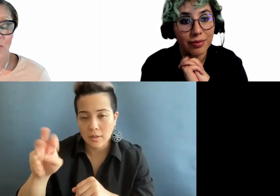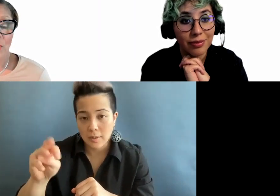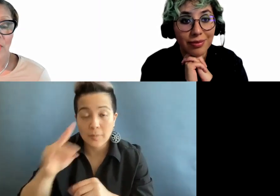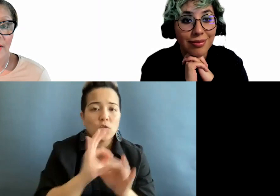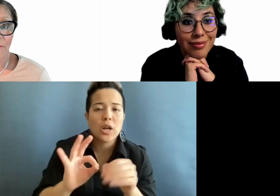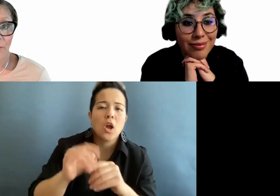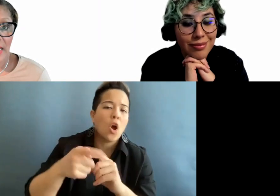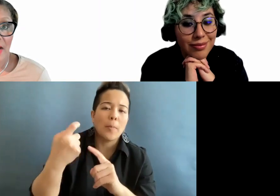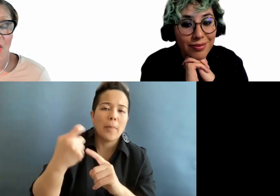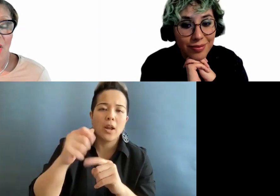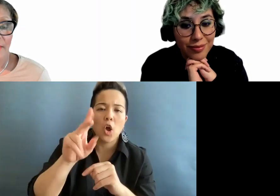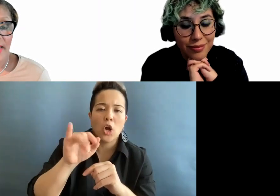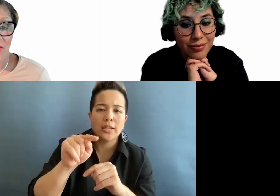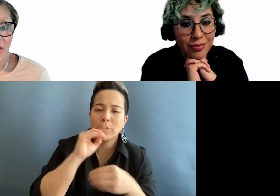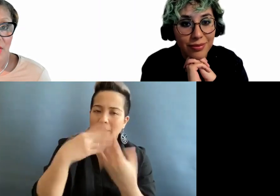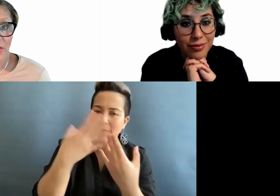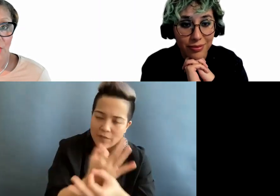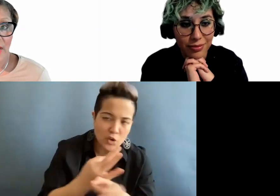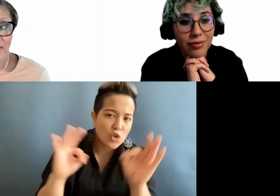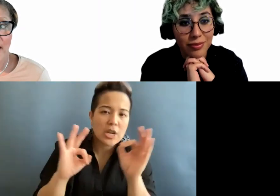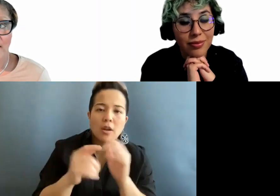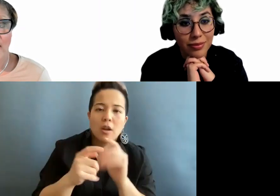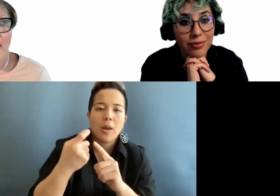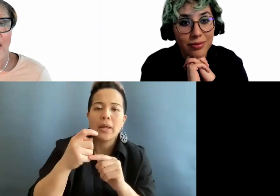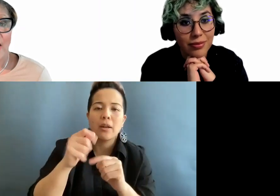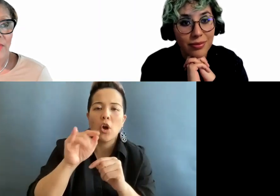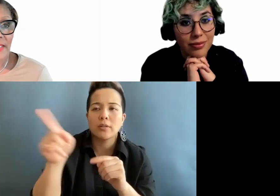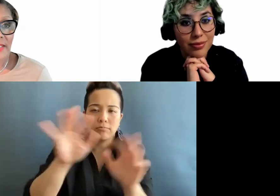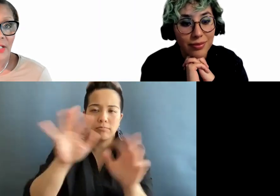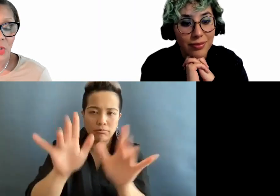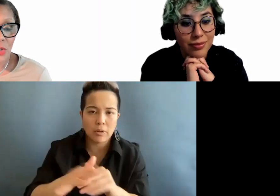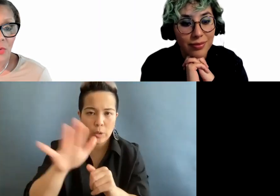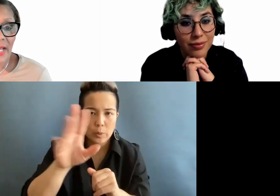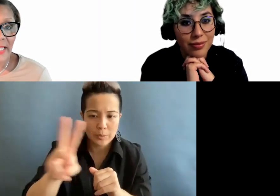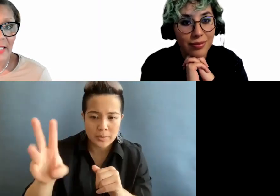we will run a free automated audit on your website. I will then send you an